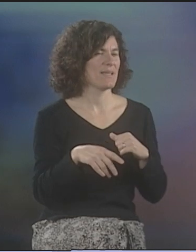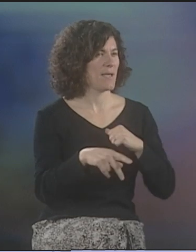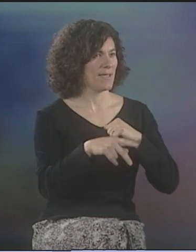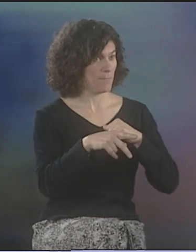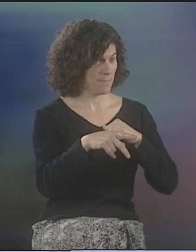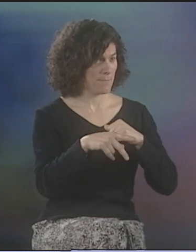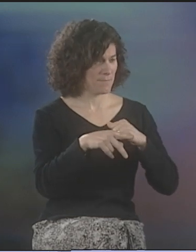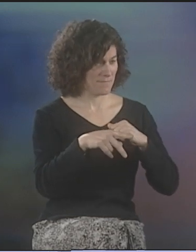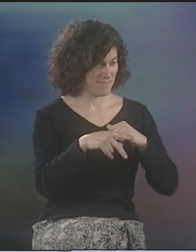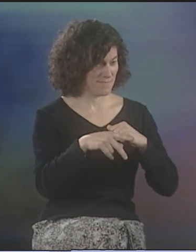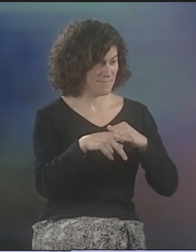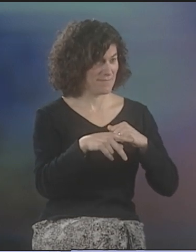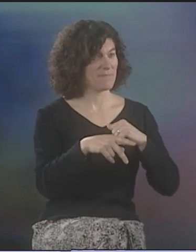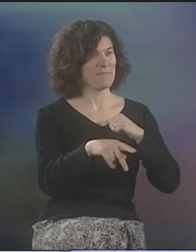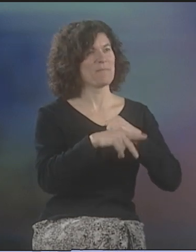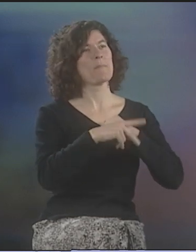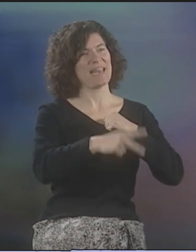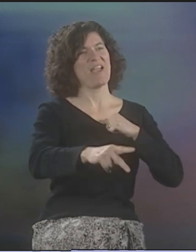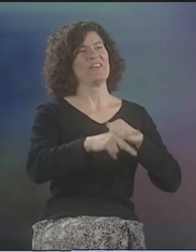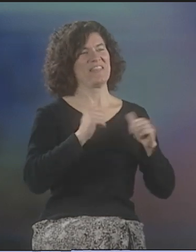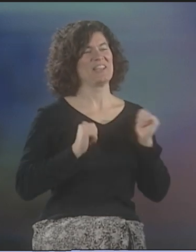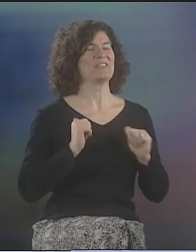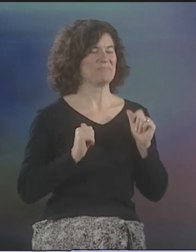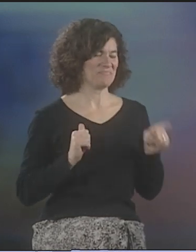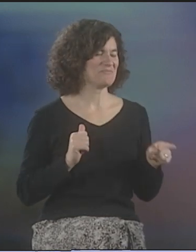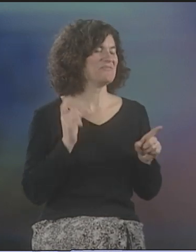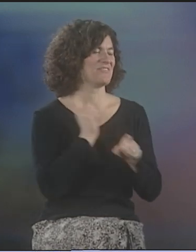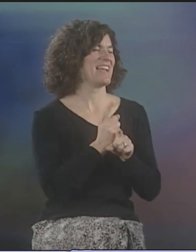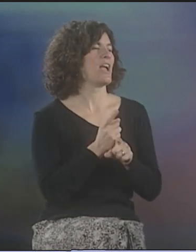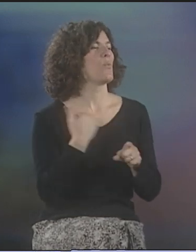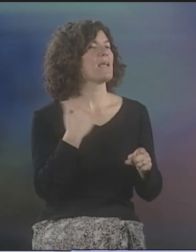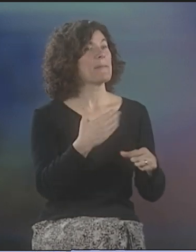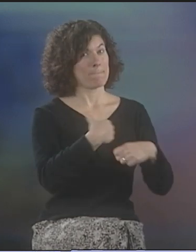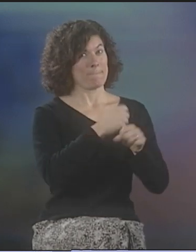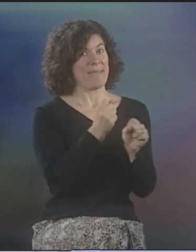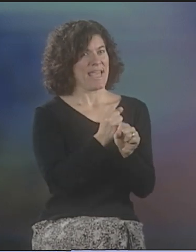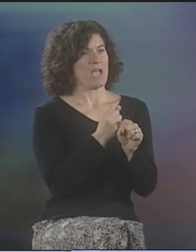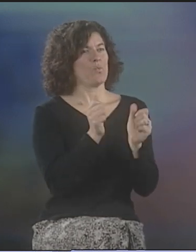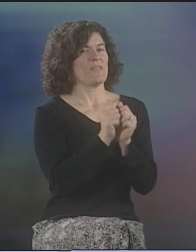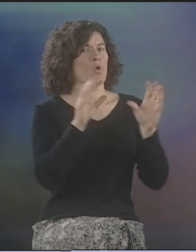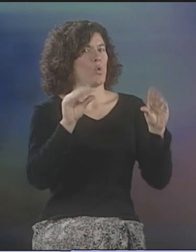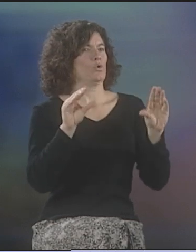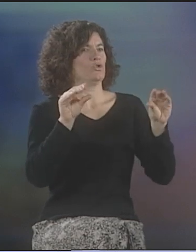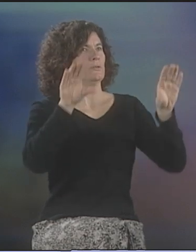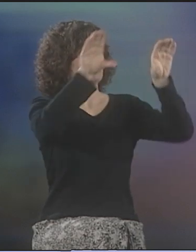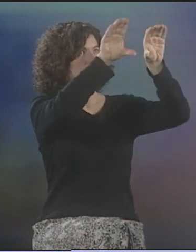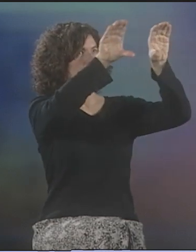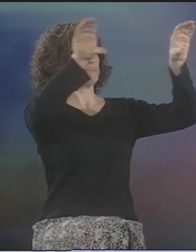MAYBE IT WAS JUST IN THE THEATER. PANARA THEATER AT NTID. RIGHT.